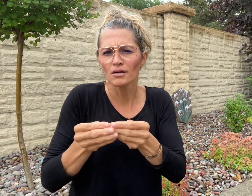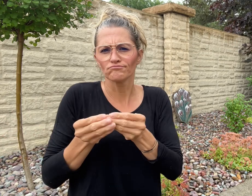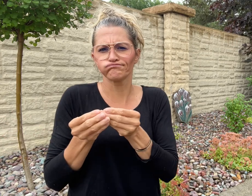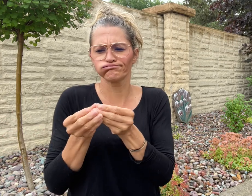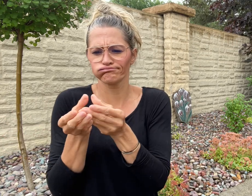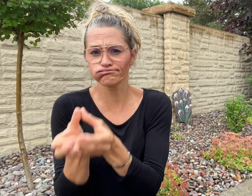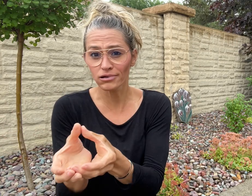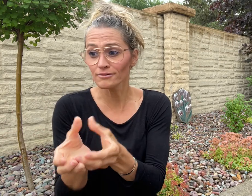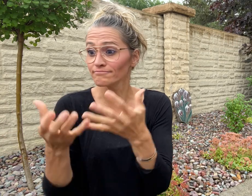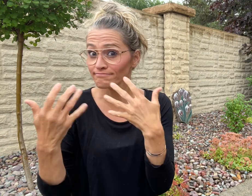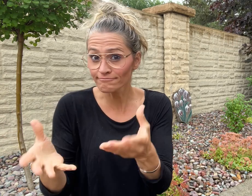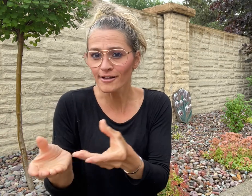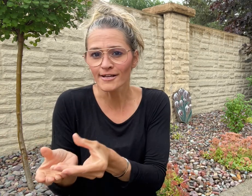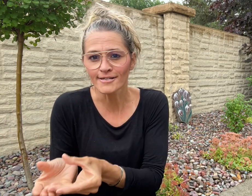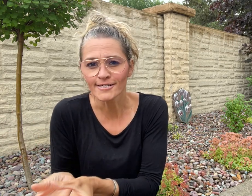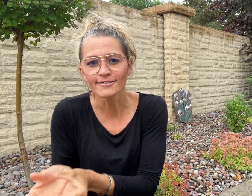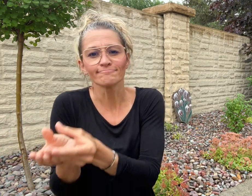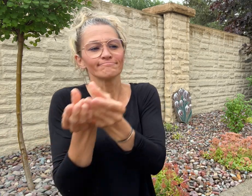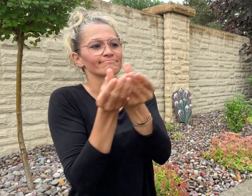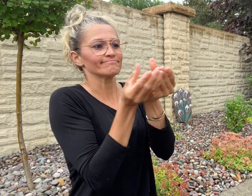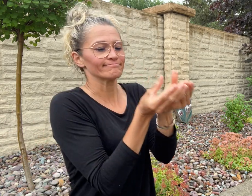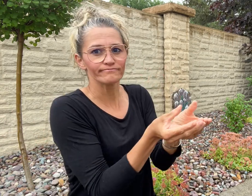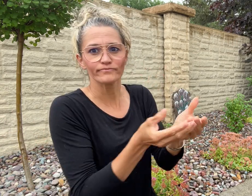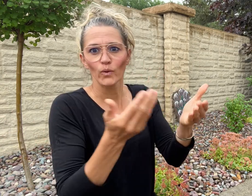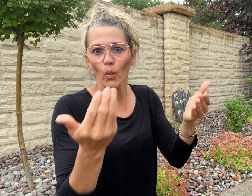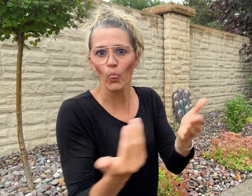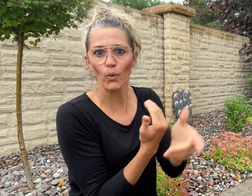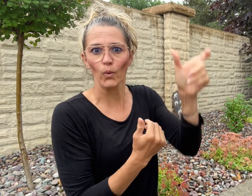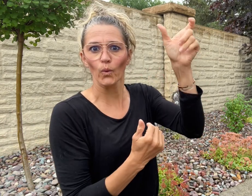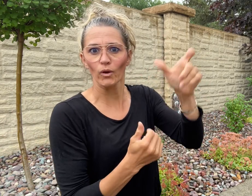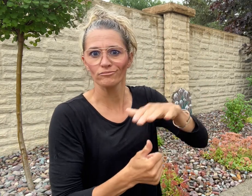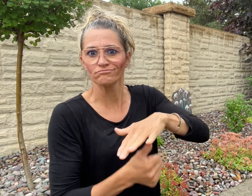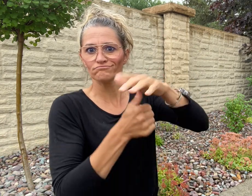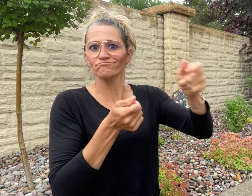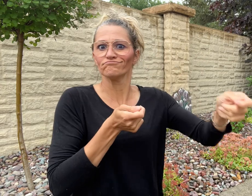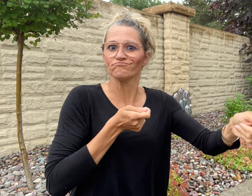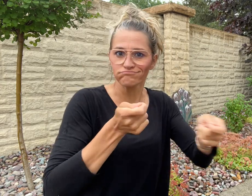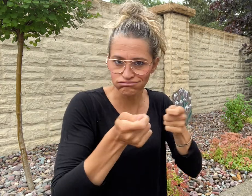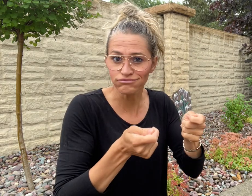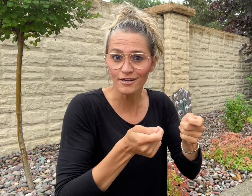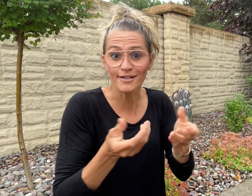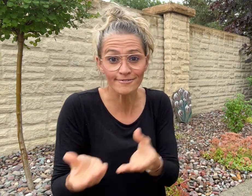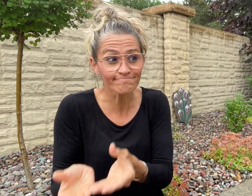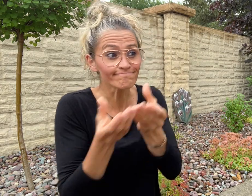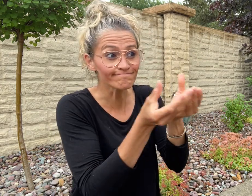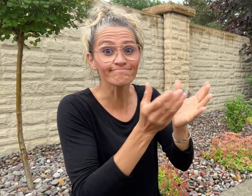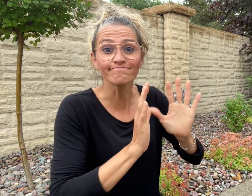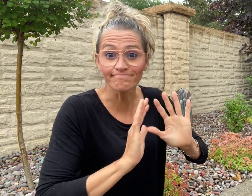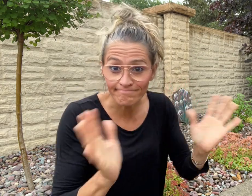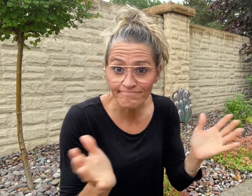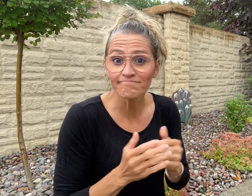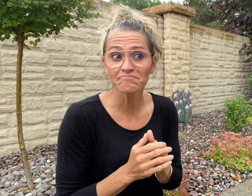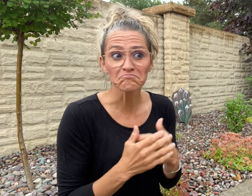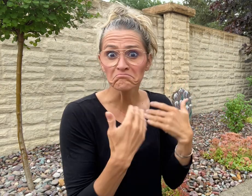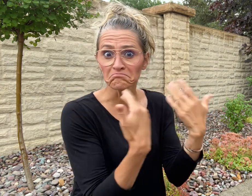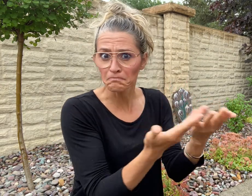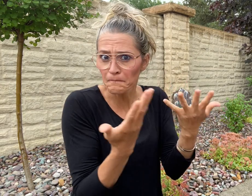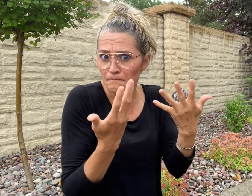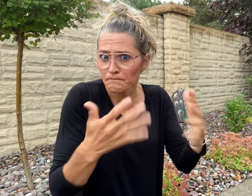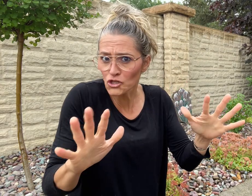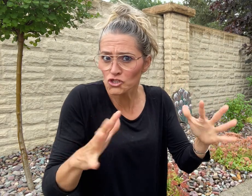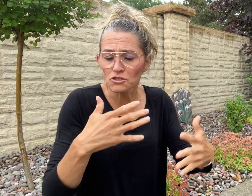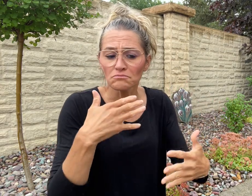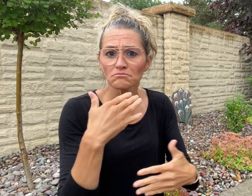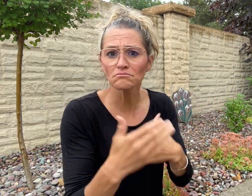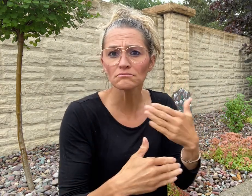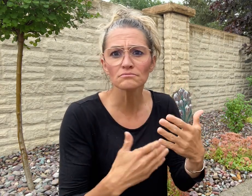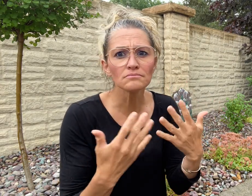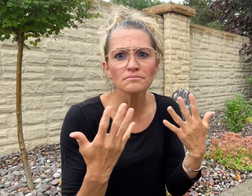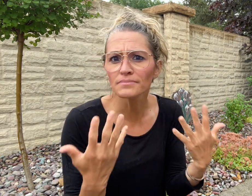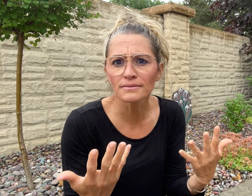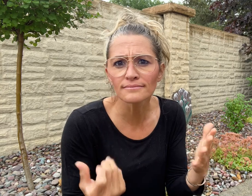new manager all the necessary paperwork. Despite this,